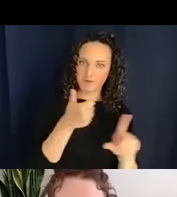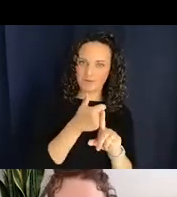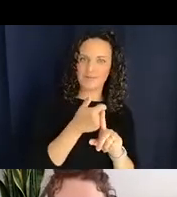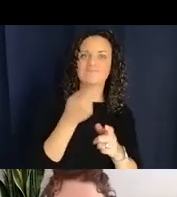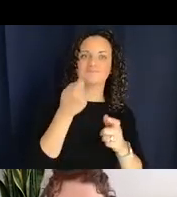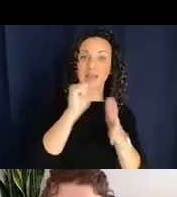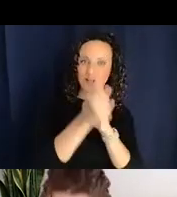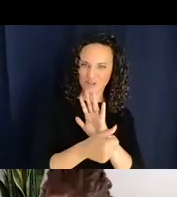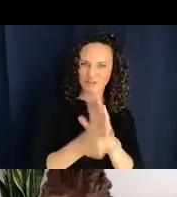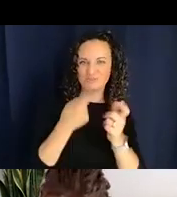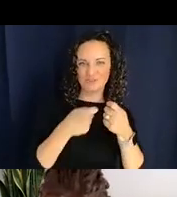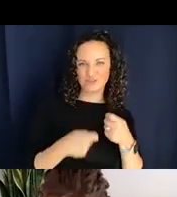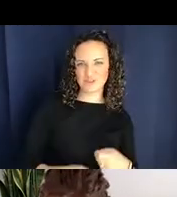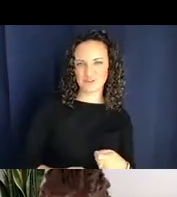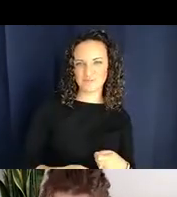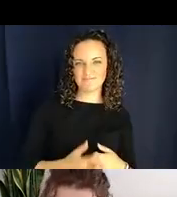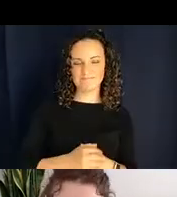shape changes out.